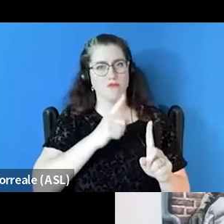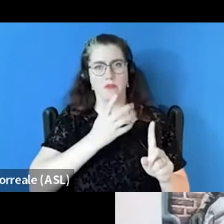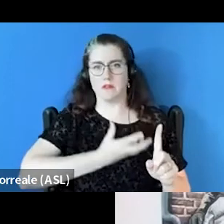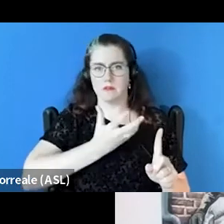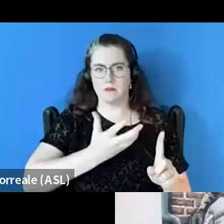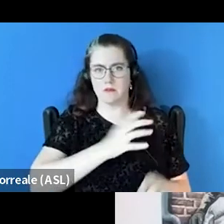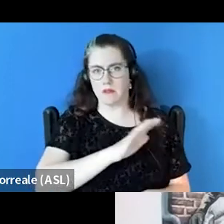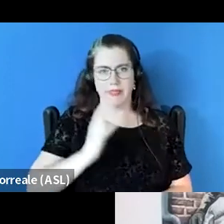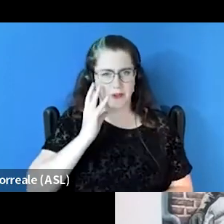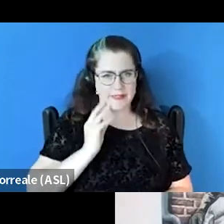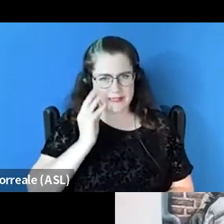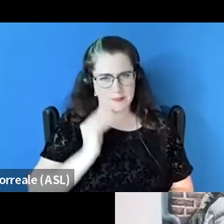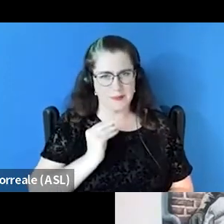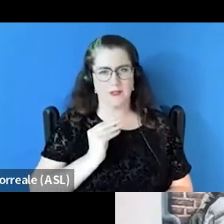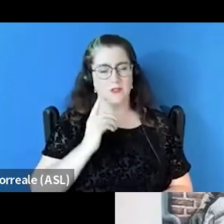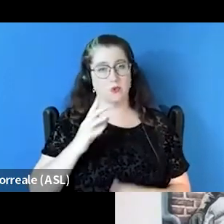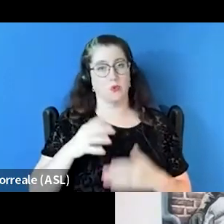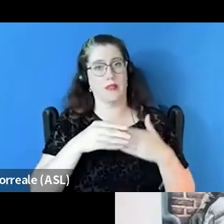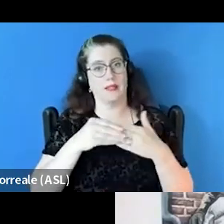to people in leadership positions like me.